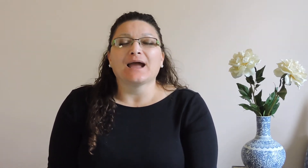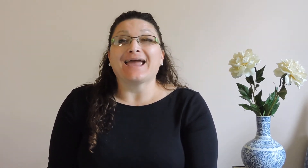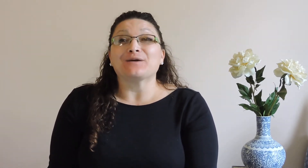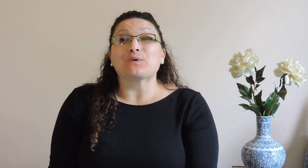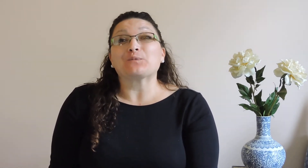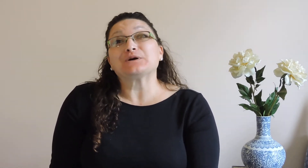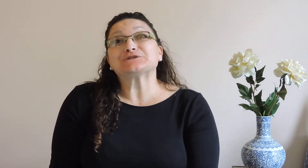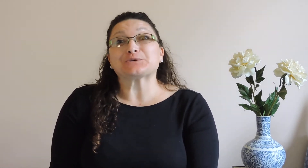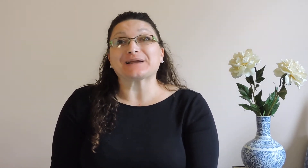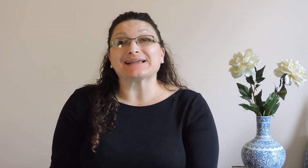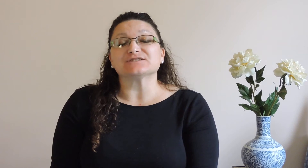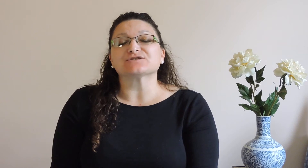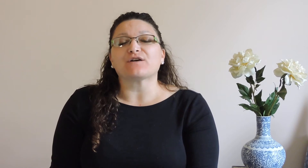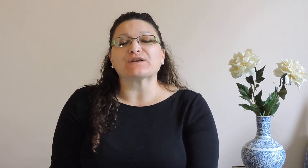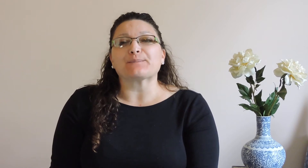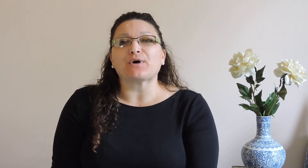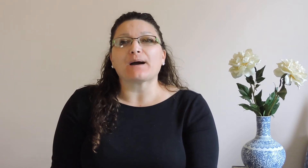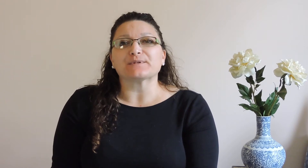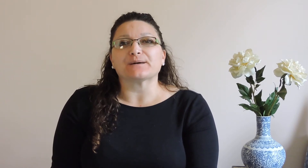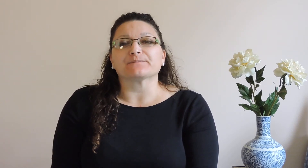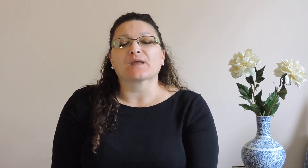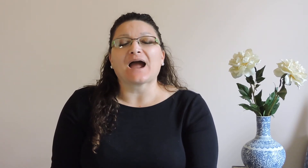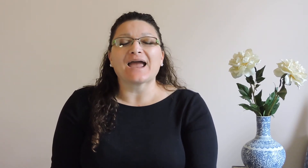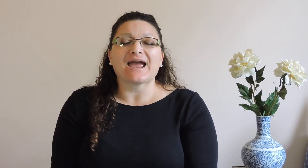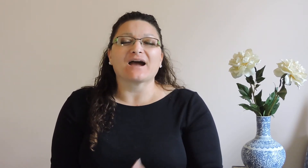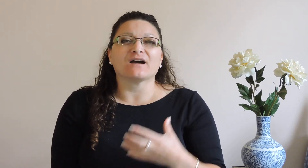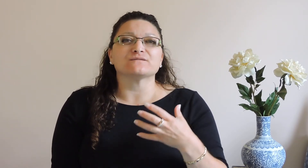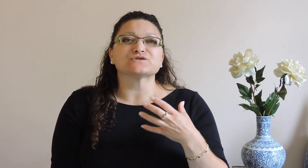and what we're doing is solving a problem I have